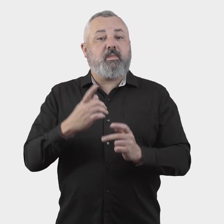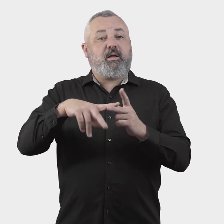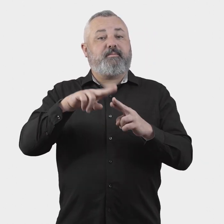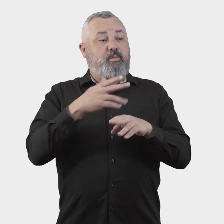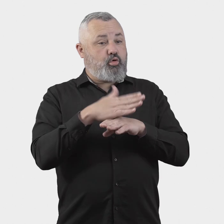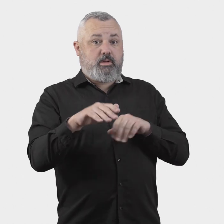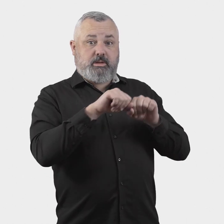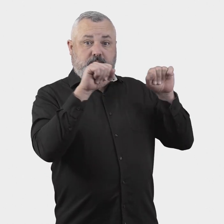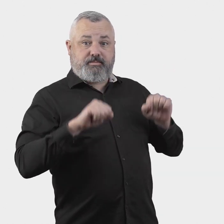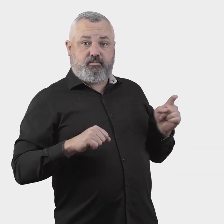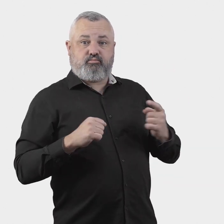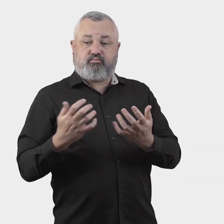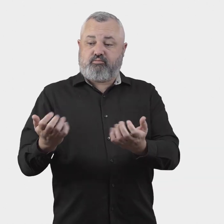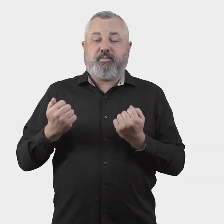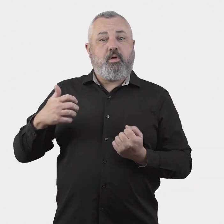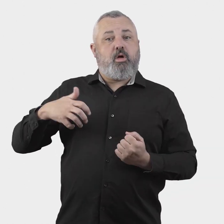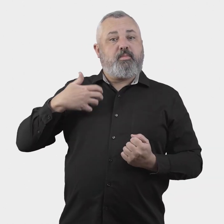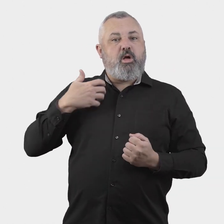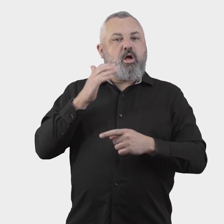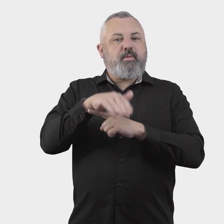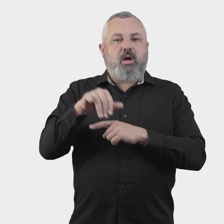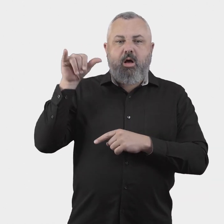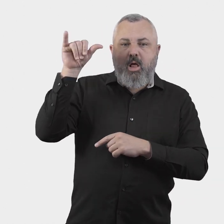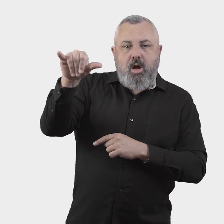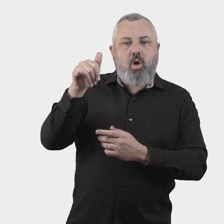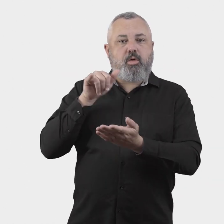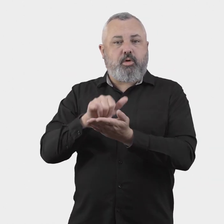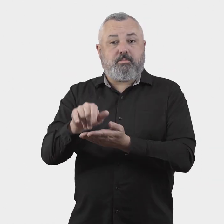12. How should the Aviation Industry Ombuds Scheme handle complaints about airlines and airports in